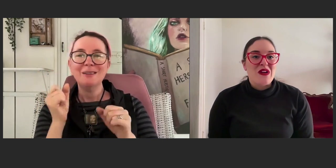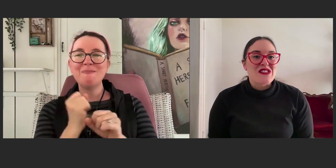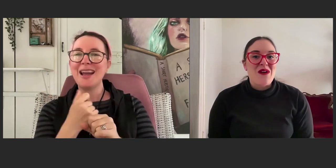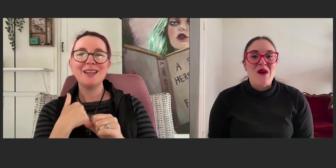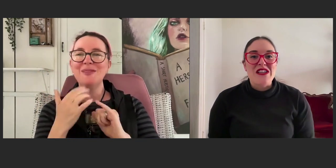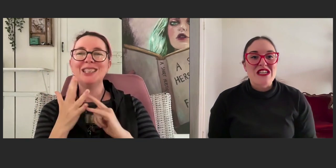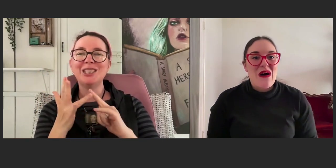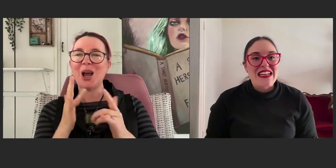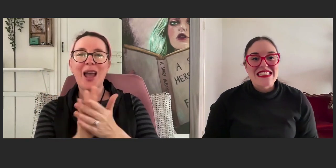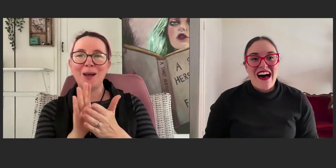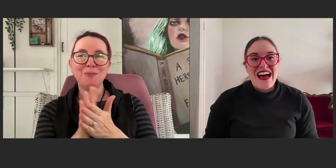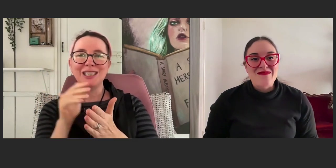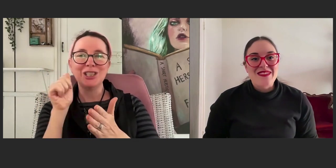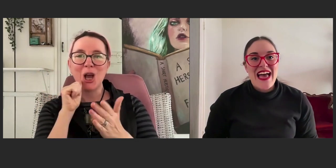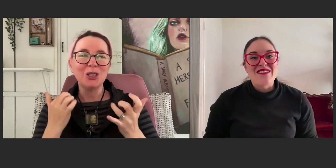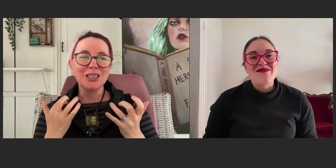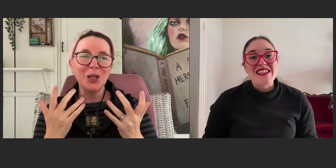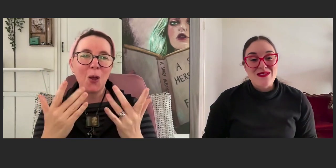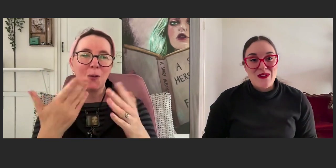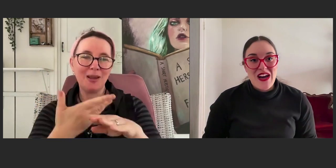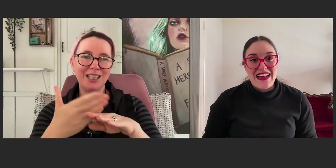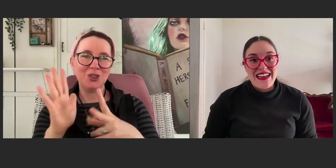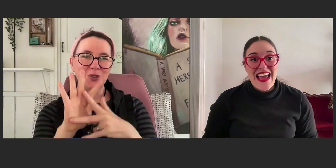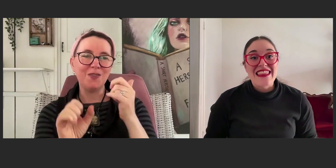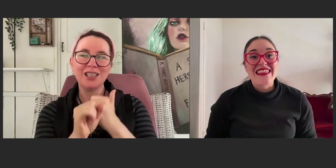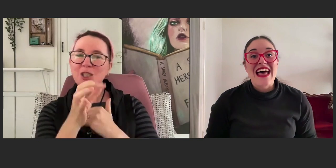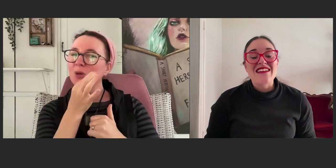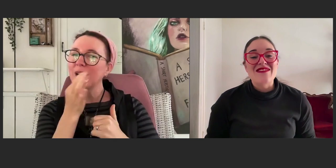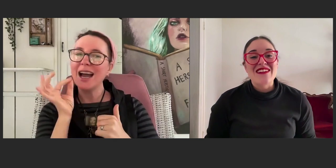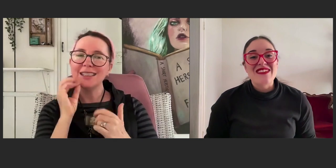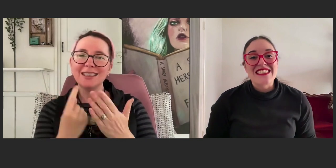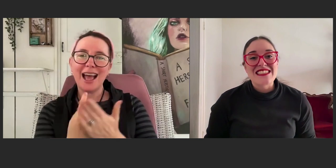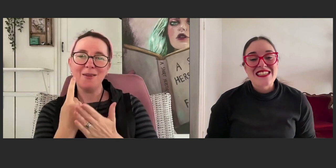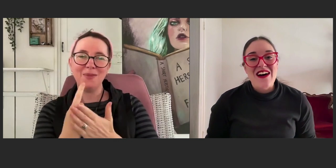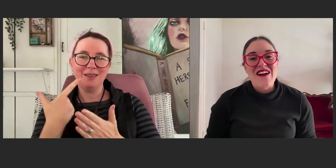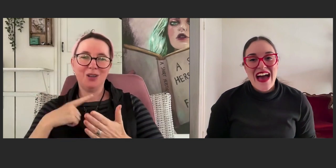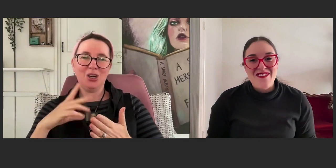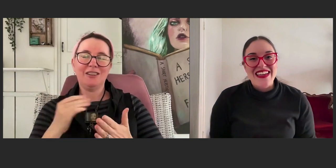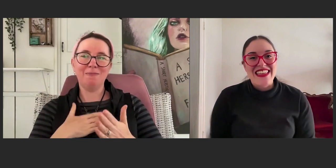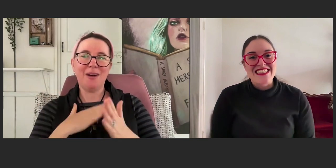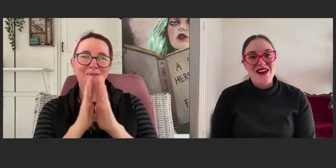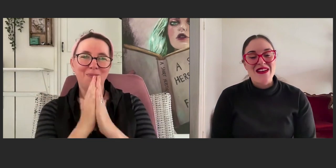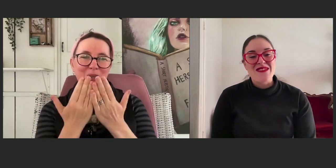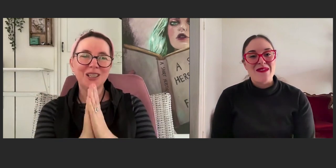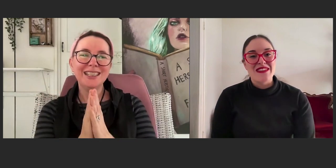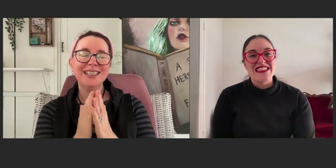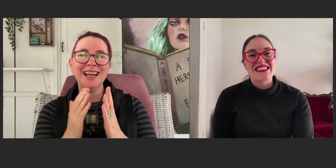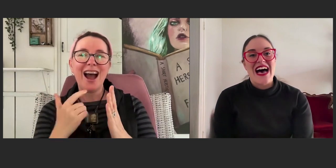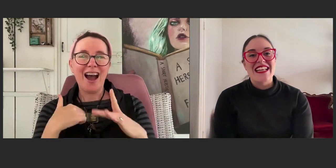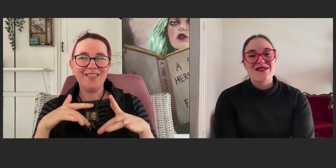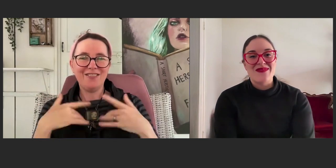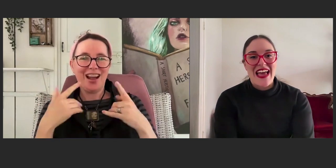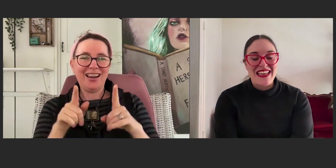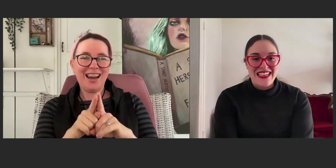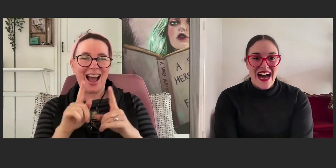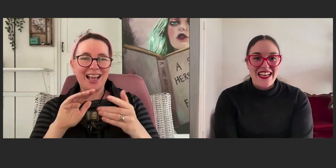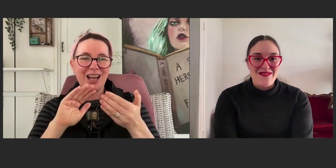because they wanted to go outside and plant a vegetable garden. And that made me so happy that so many people had started to plant a garden,